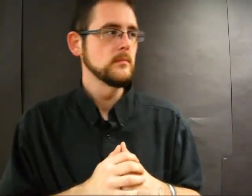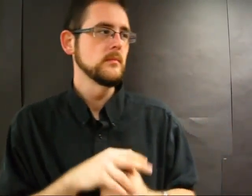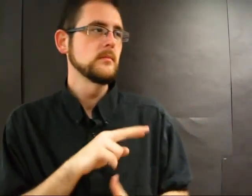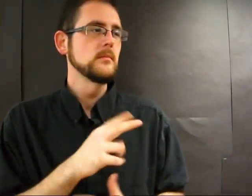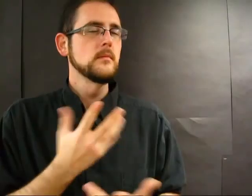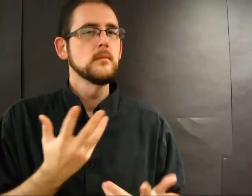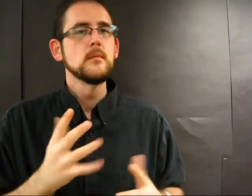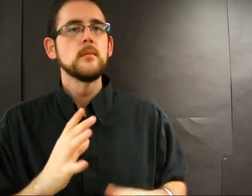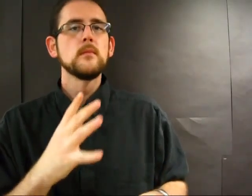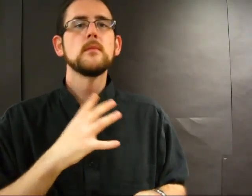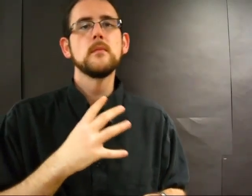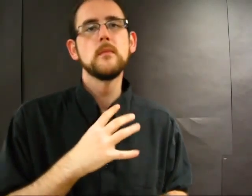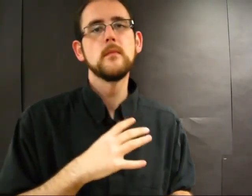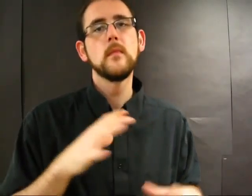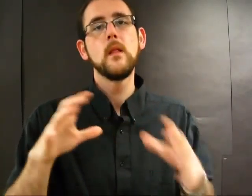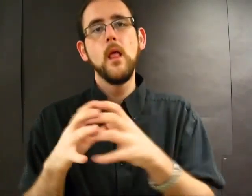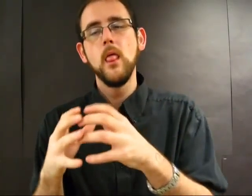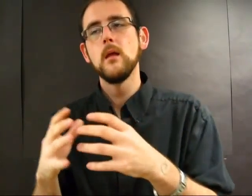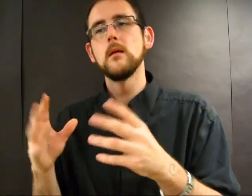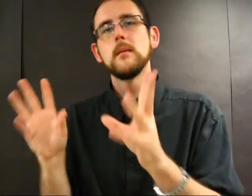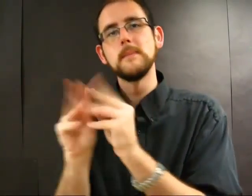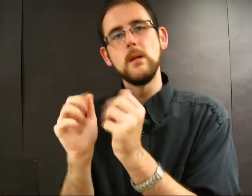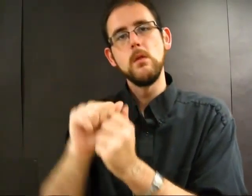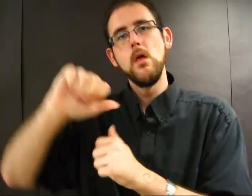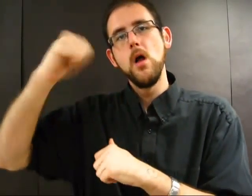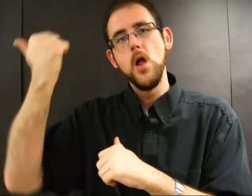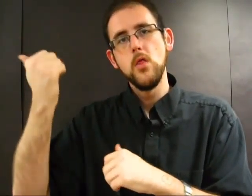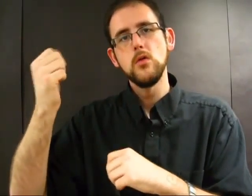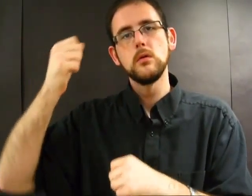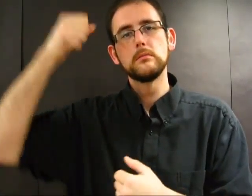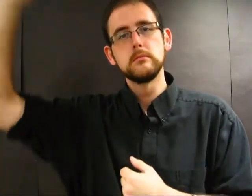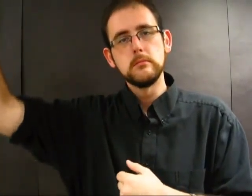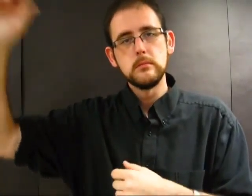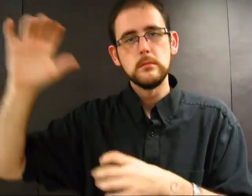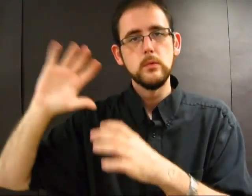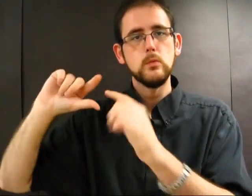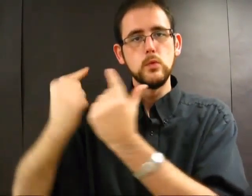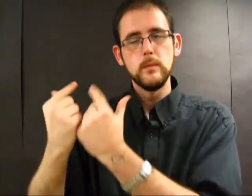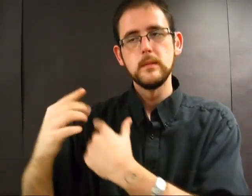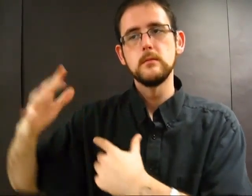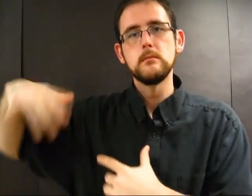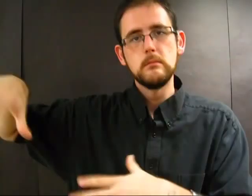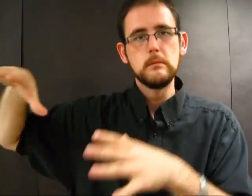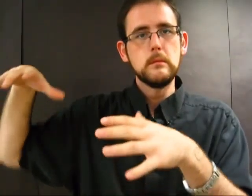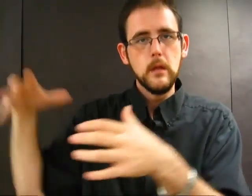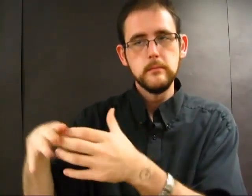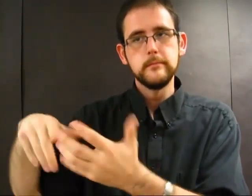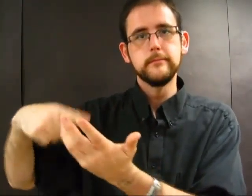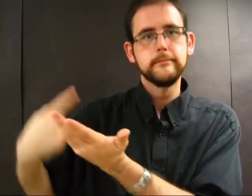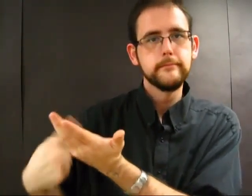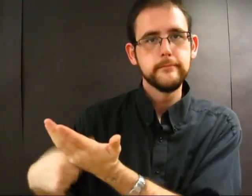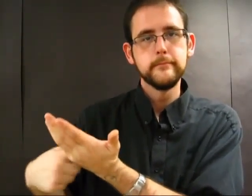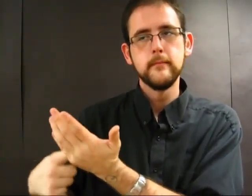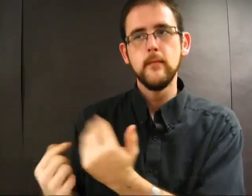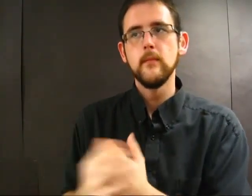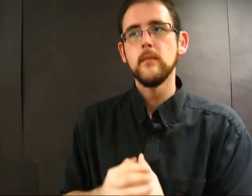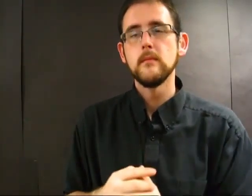So they meet with the leaders of other militant groups and discuss the issue.